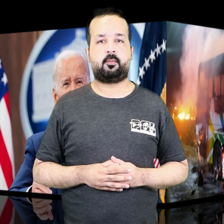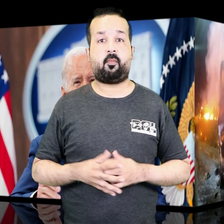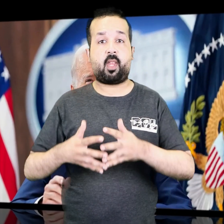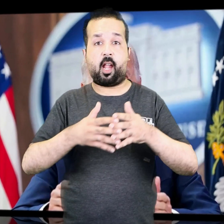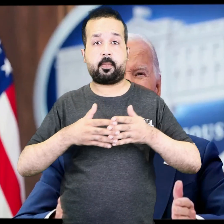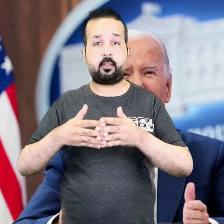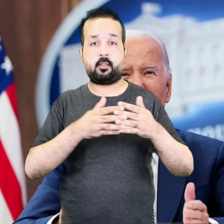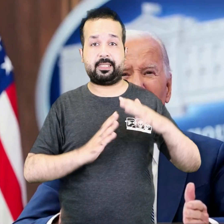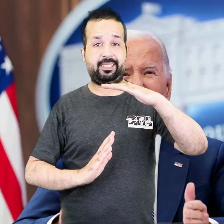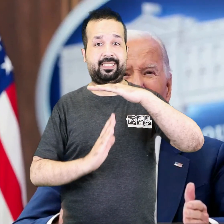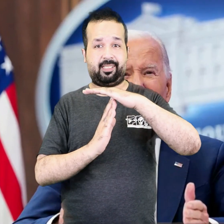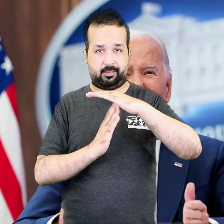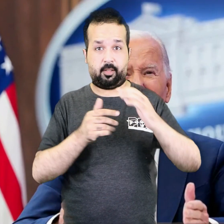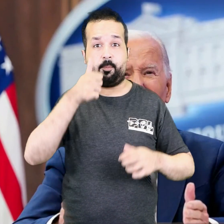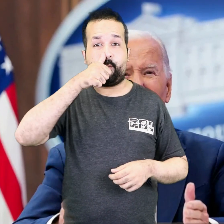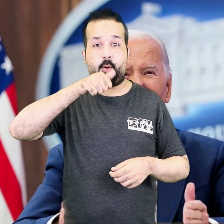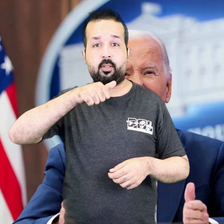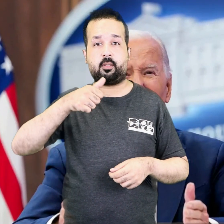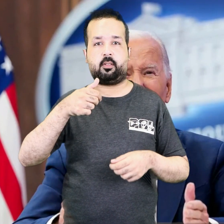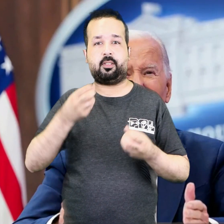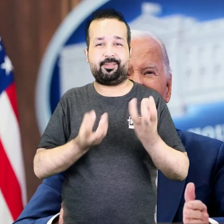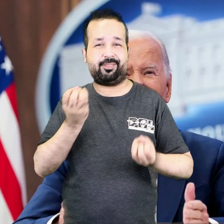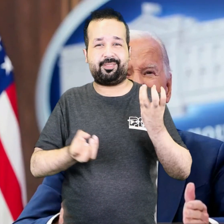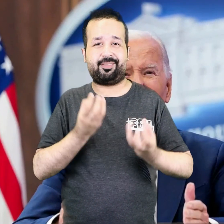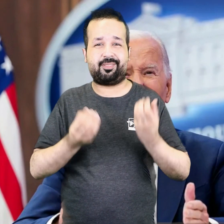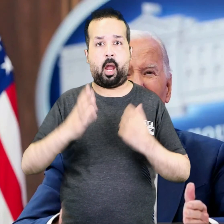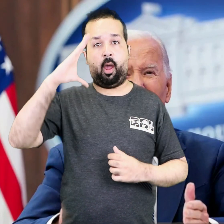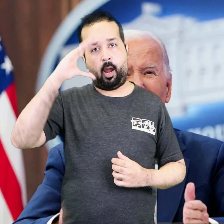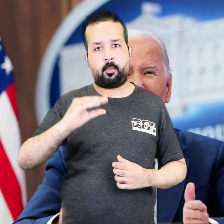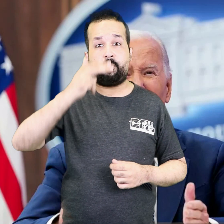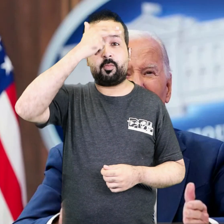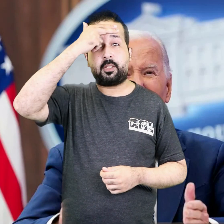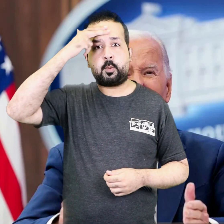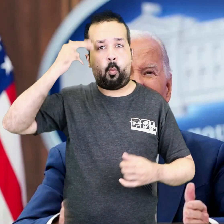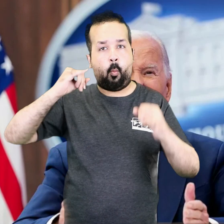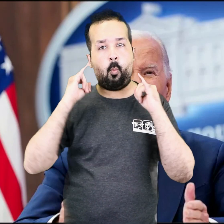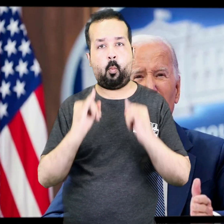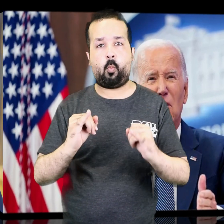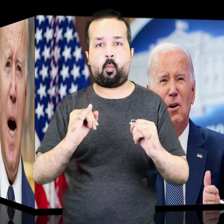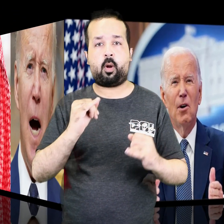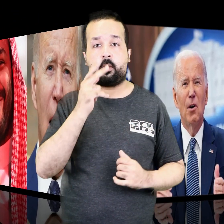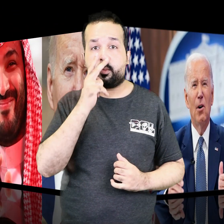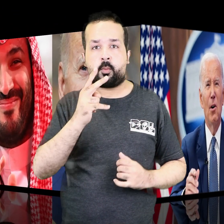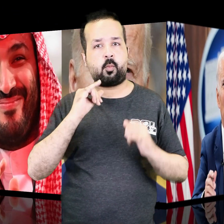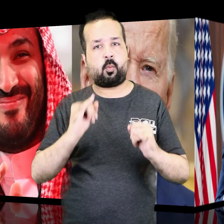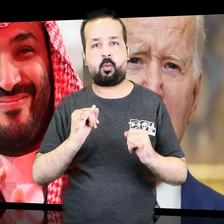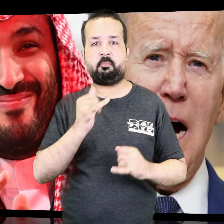US President Joe Biden threatened Saudi Arabia with serious consequences for the reduction in oil production.